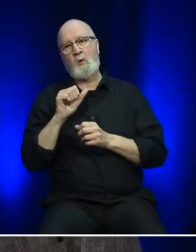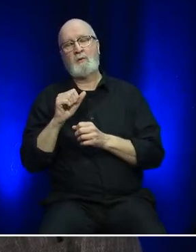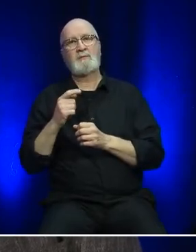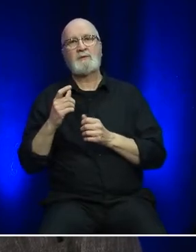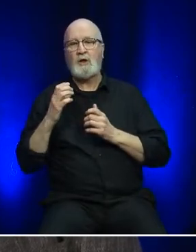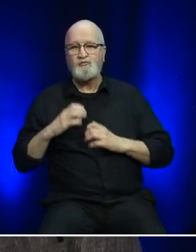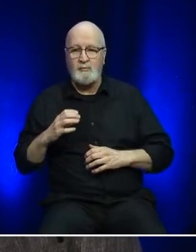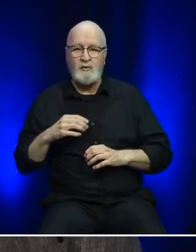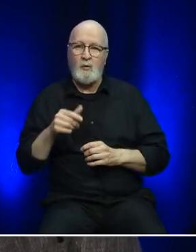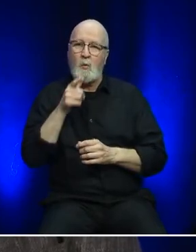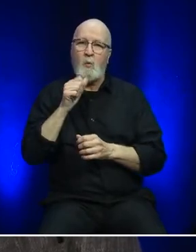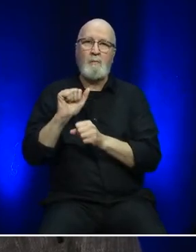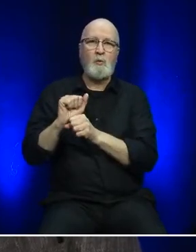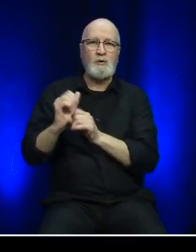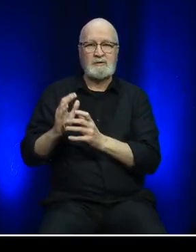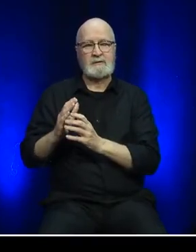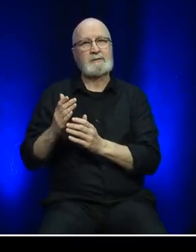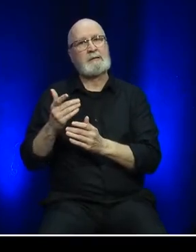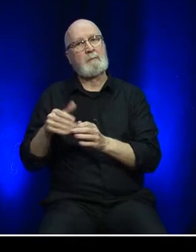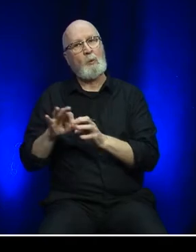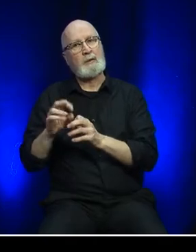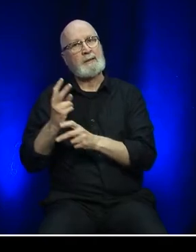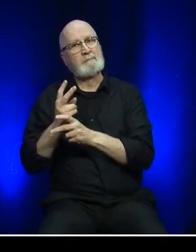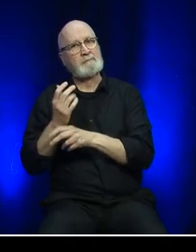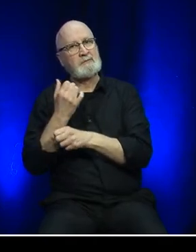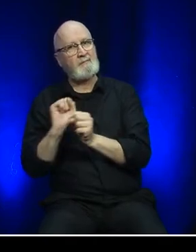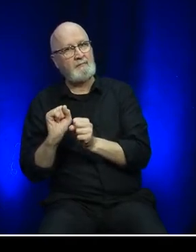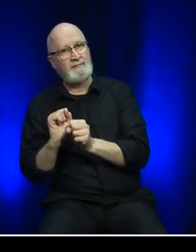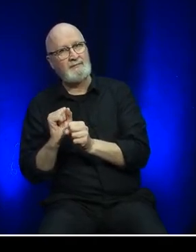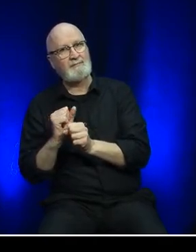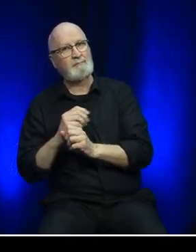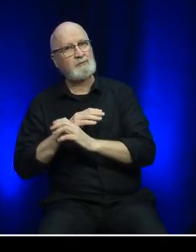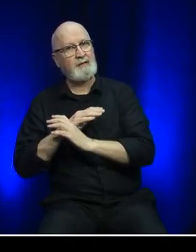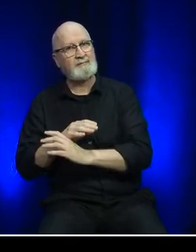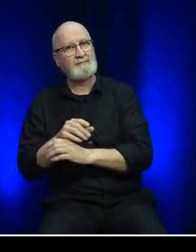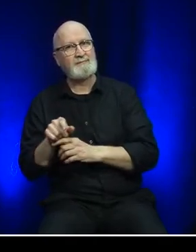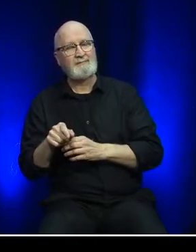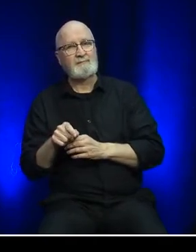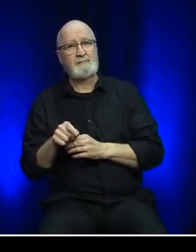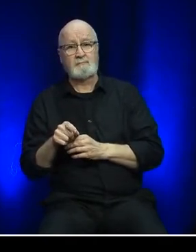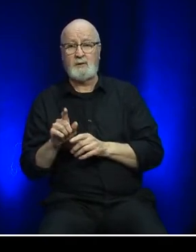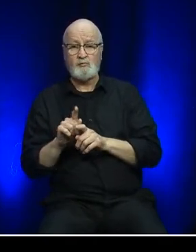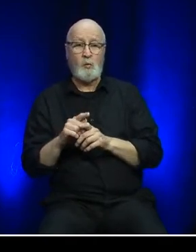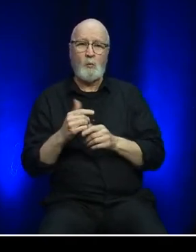remained our top priority, and a key element to maintaining the essential ferry service.